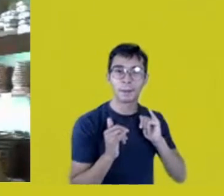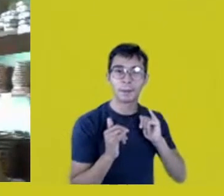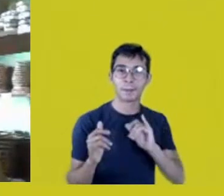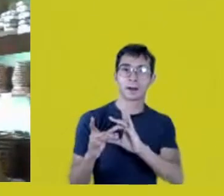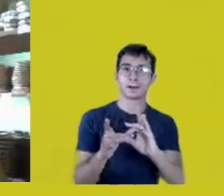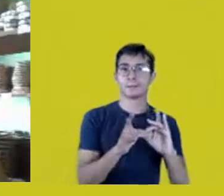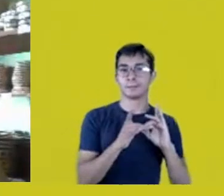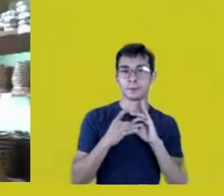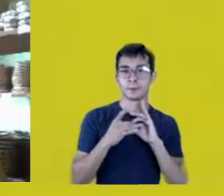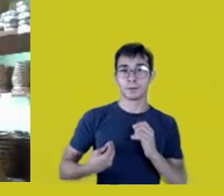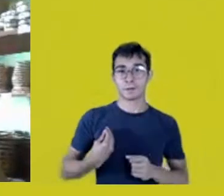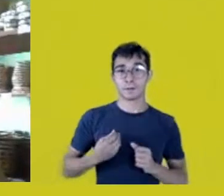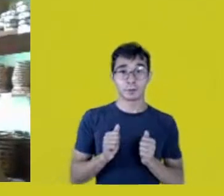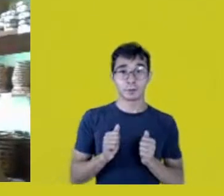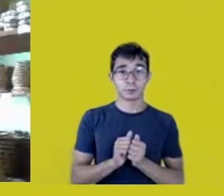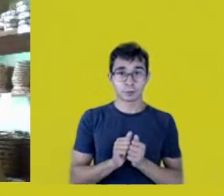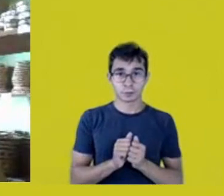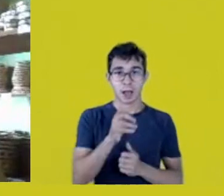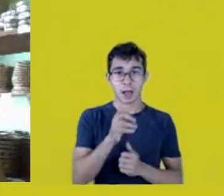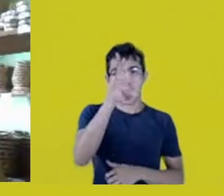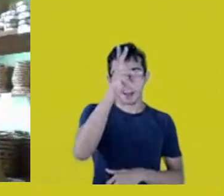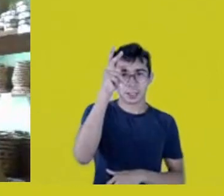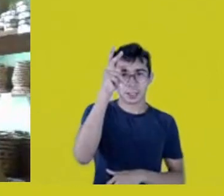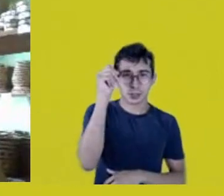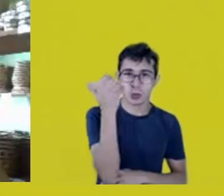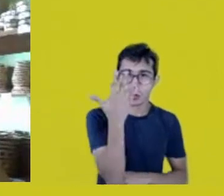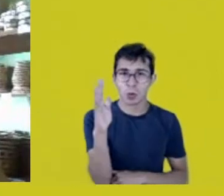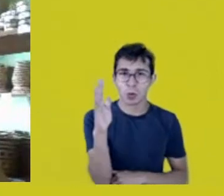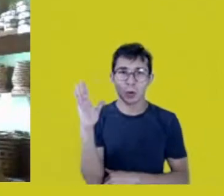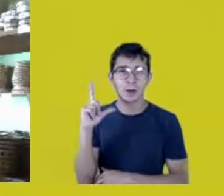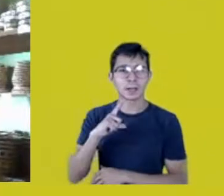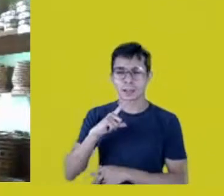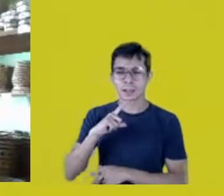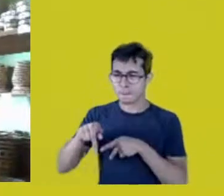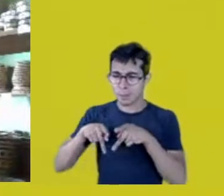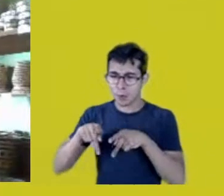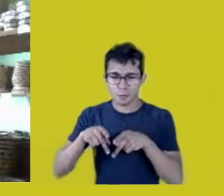That Mura Amazon, that specificity in looking and saying,